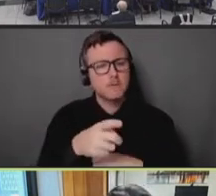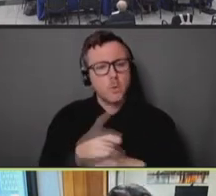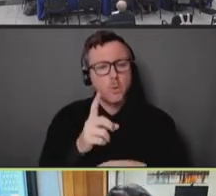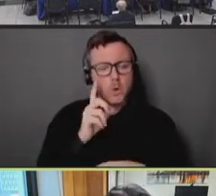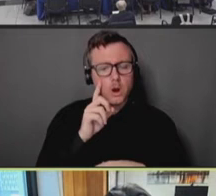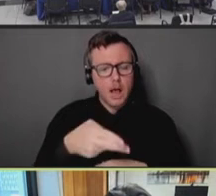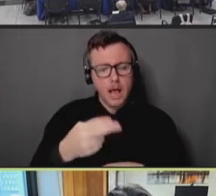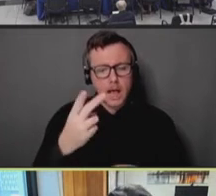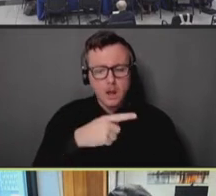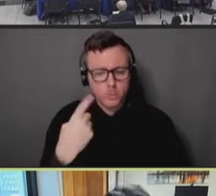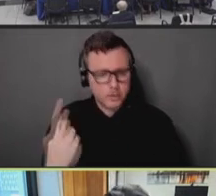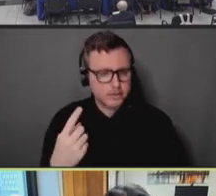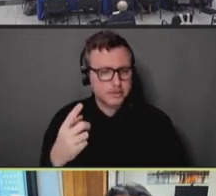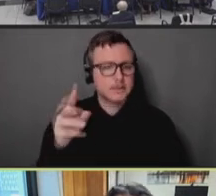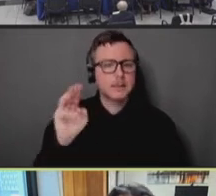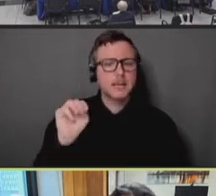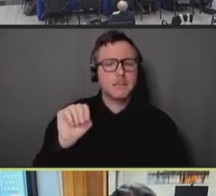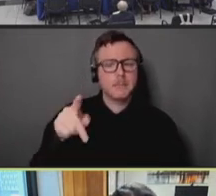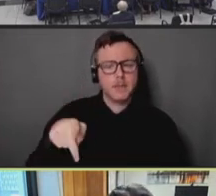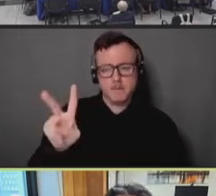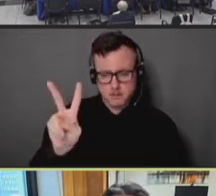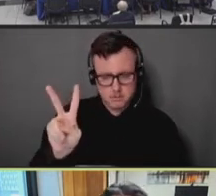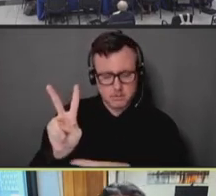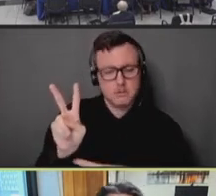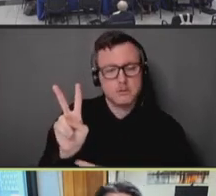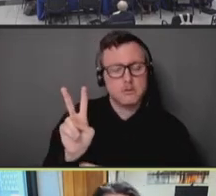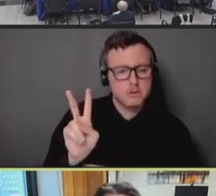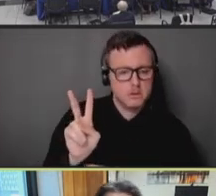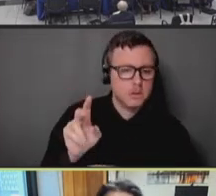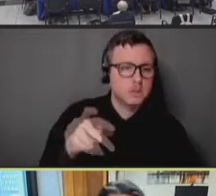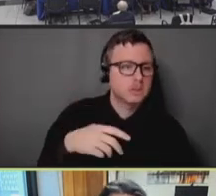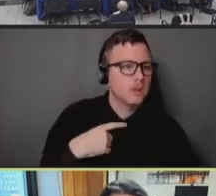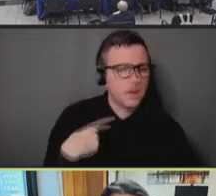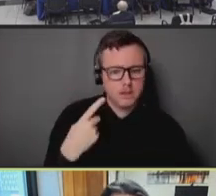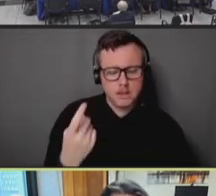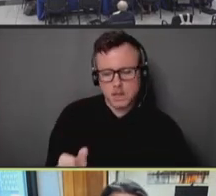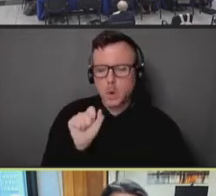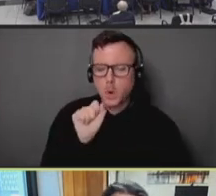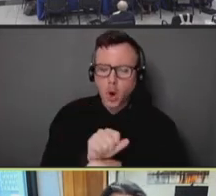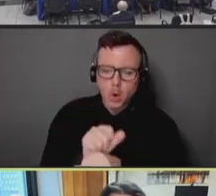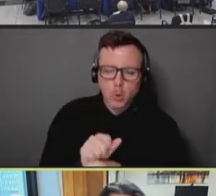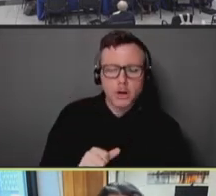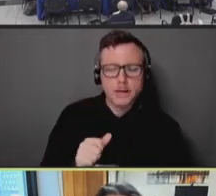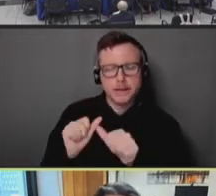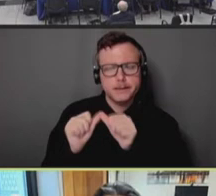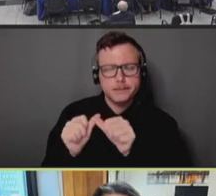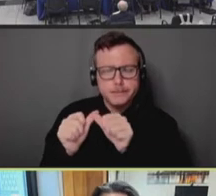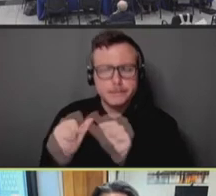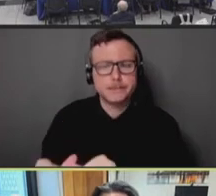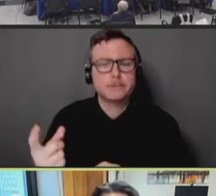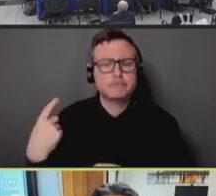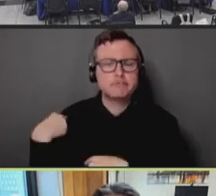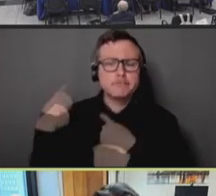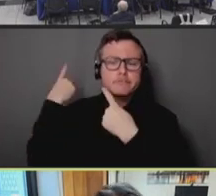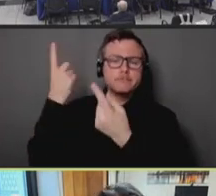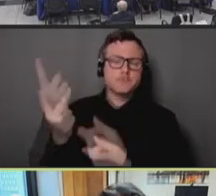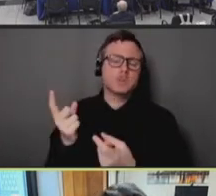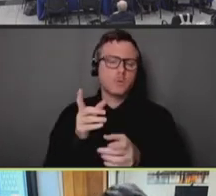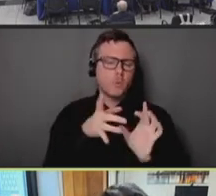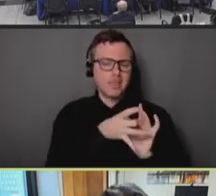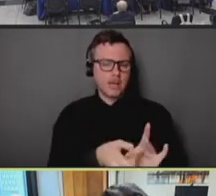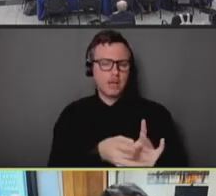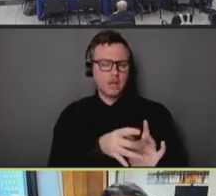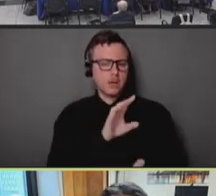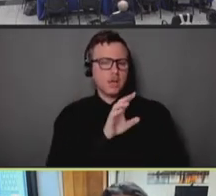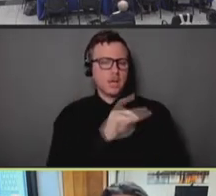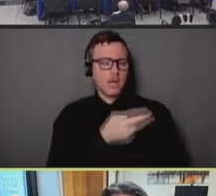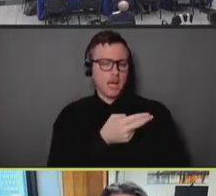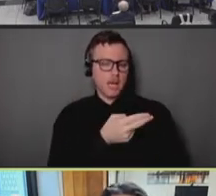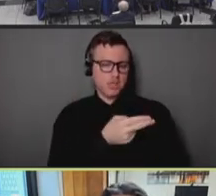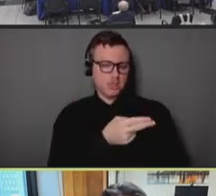That is built on years, if not decades, of work around HIV, much of it by Dr. Daskalakis, who